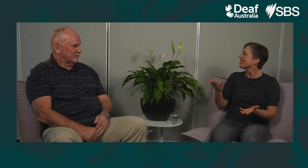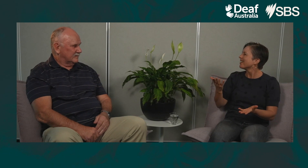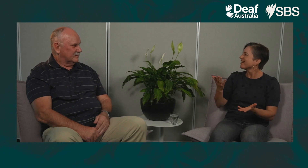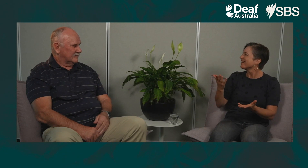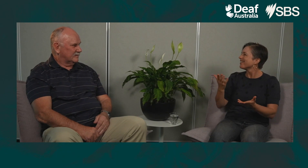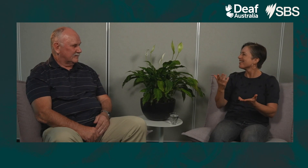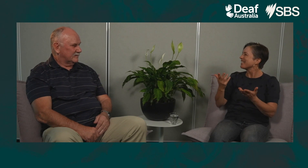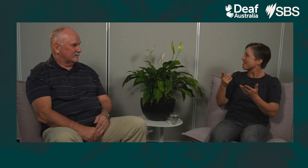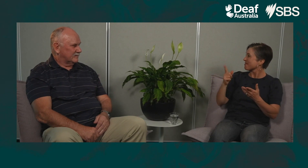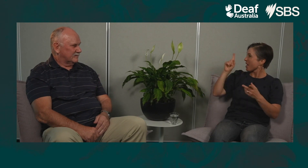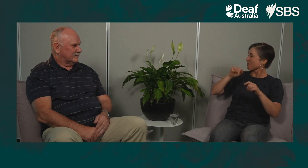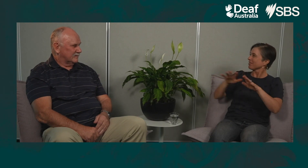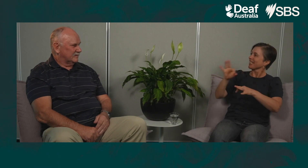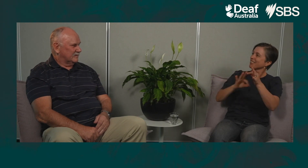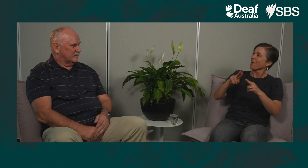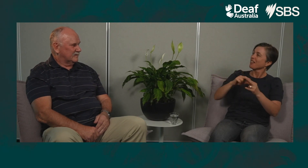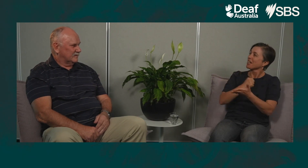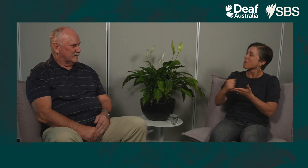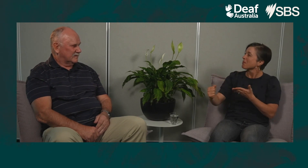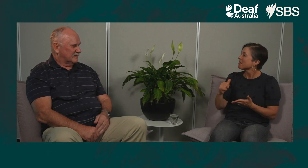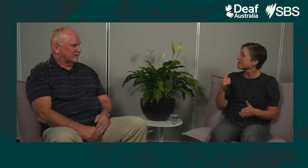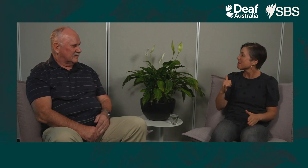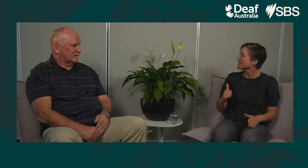to her initials or locker number, this is becoming more common I think.